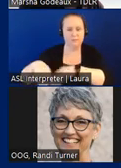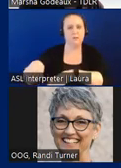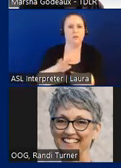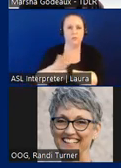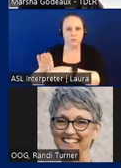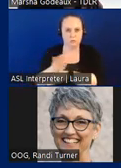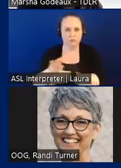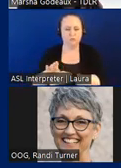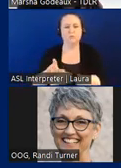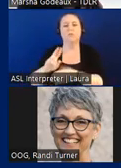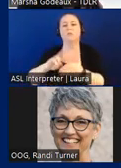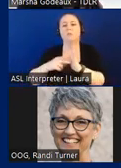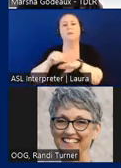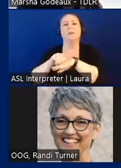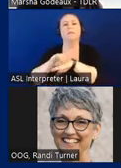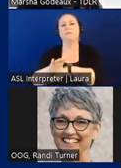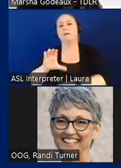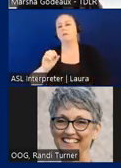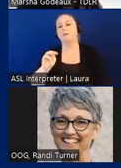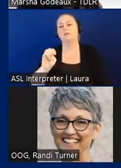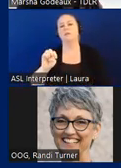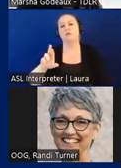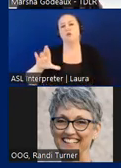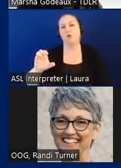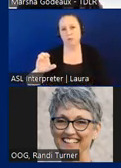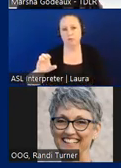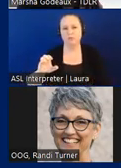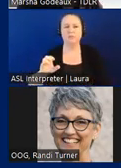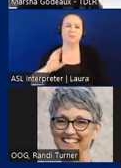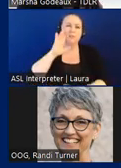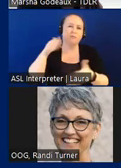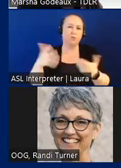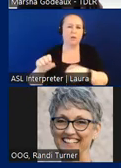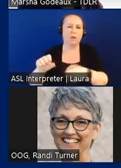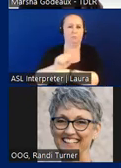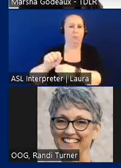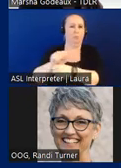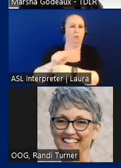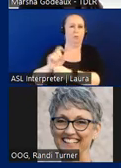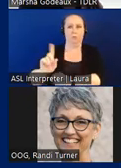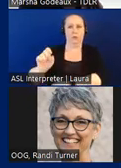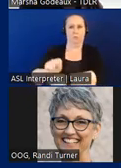those that affect commerce and they're typically focused on employee work areas. An example of this